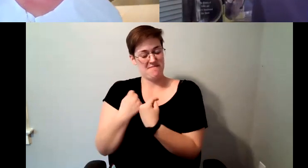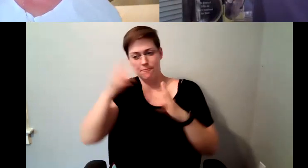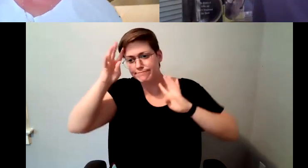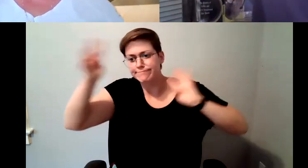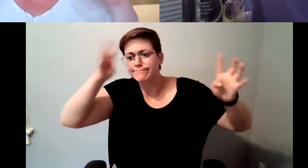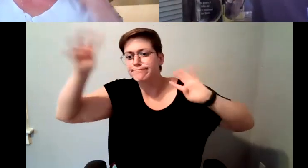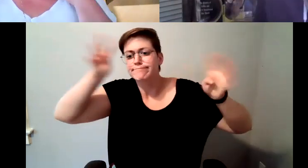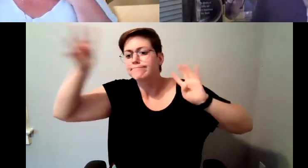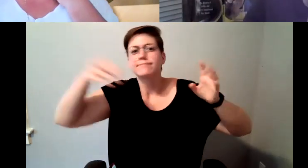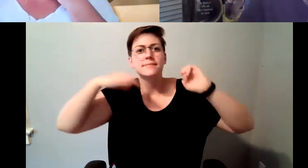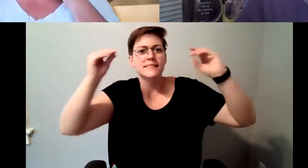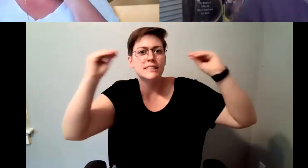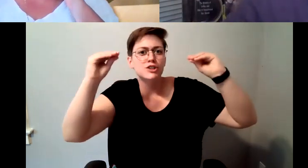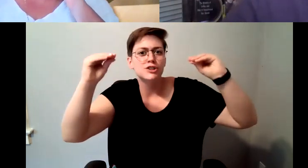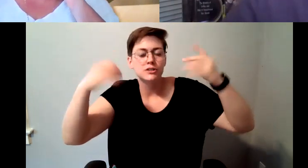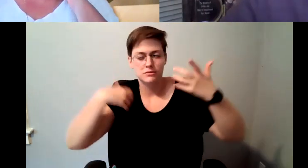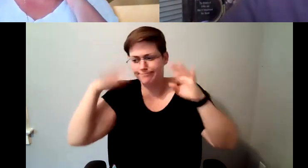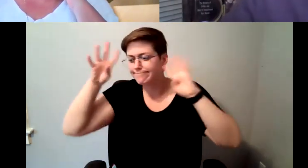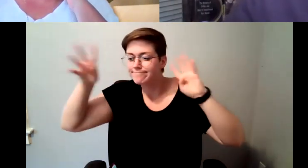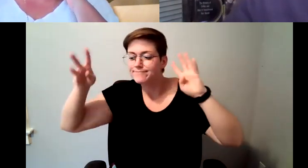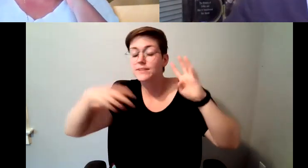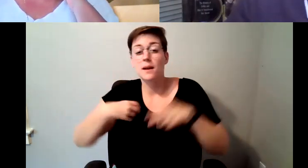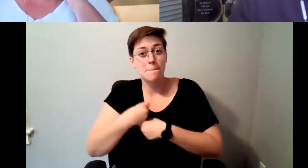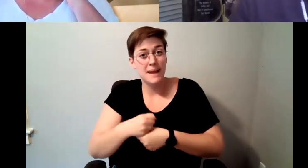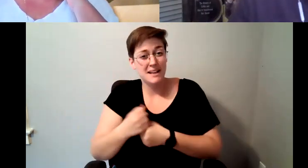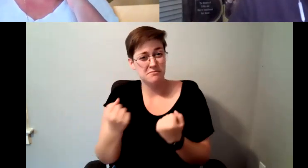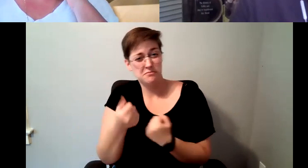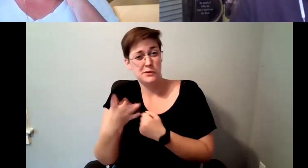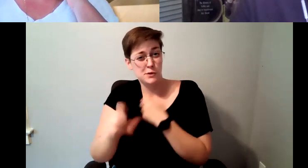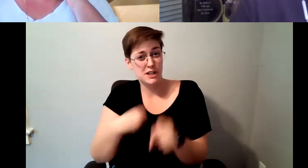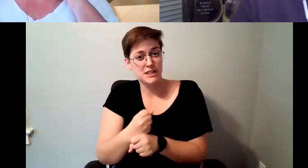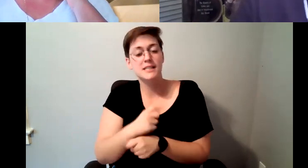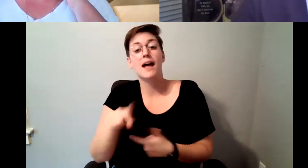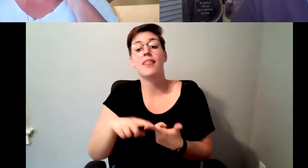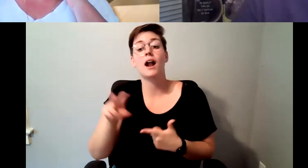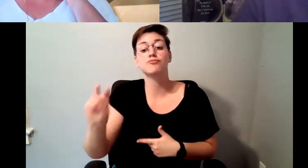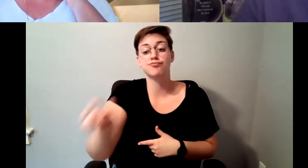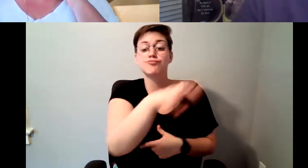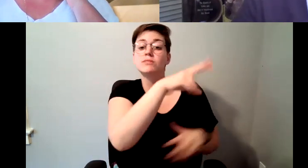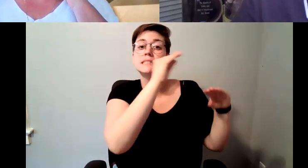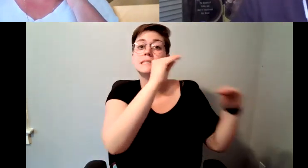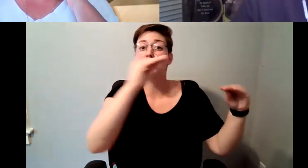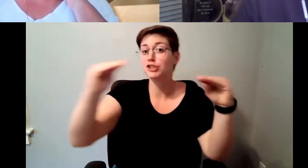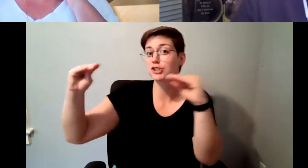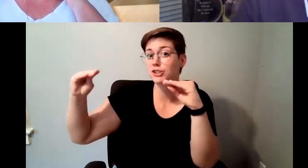D. Major Cohen: And that turned into an international position because, as we grew internationally,